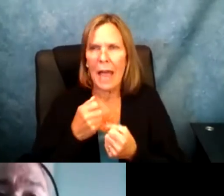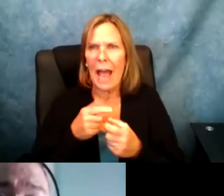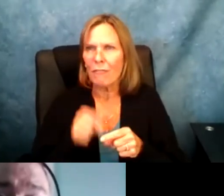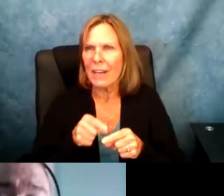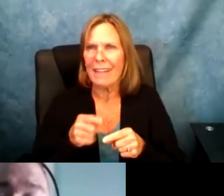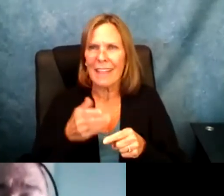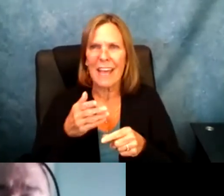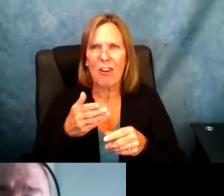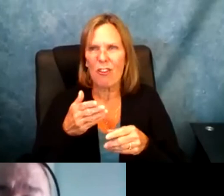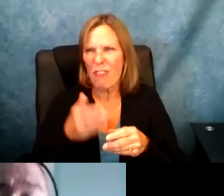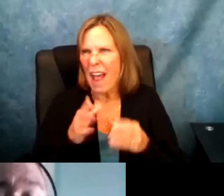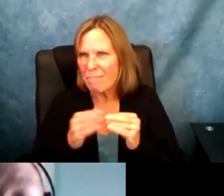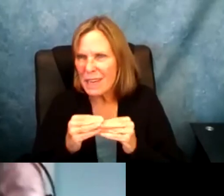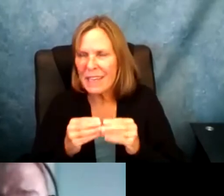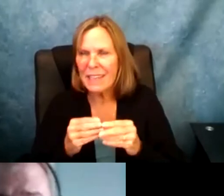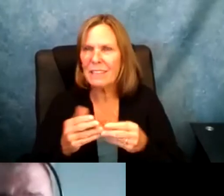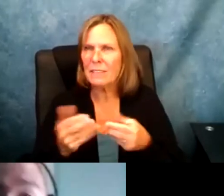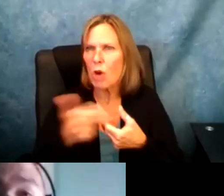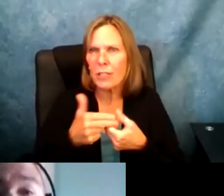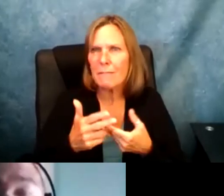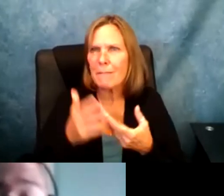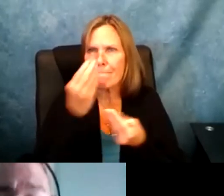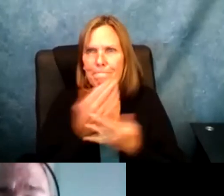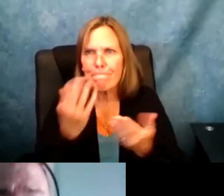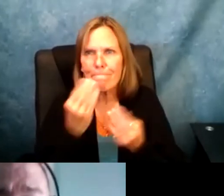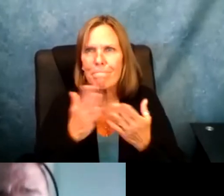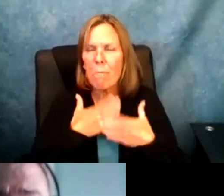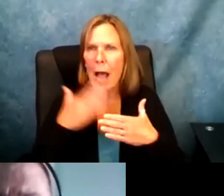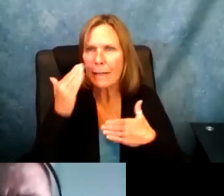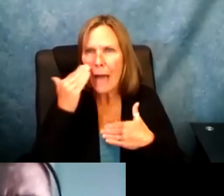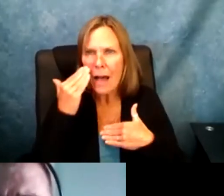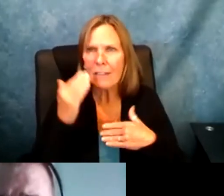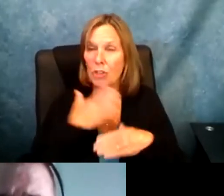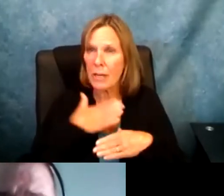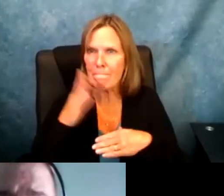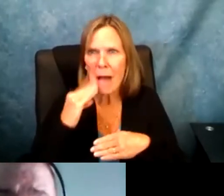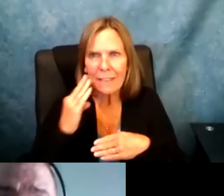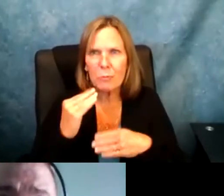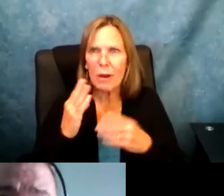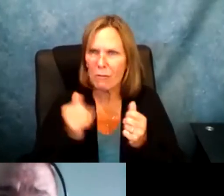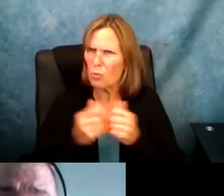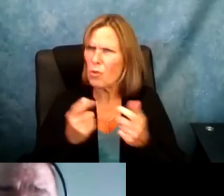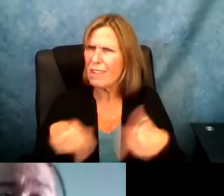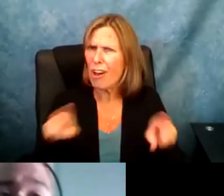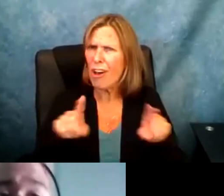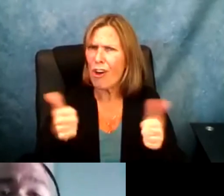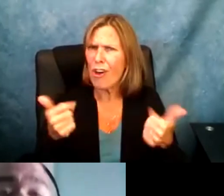issues coming up that I found myself having to be part of meetings and doing